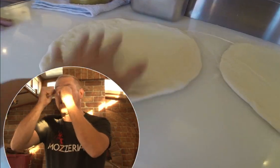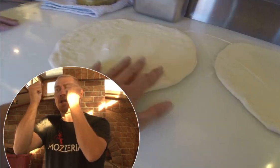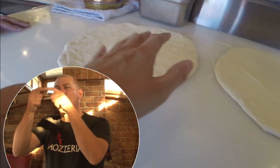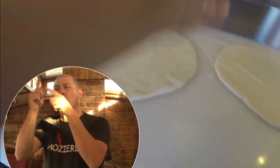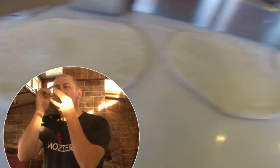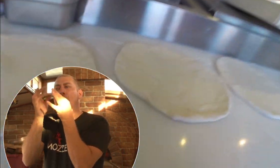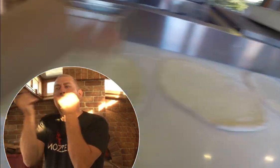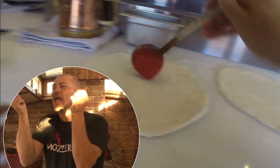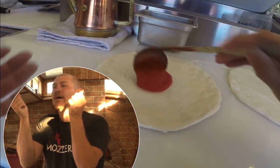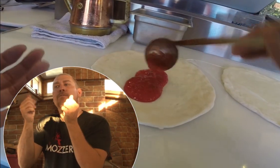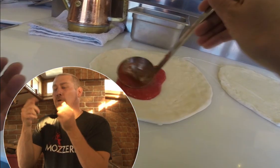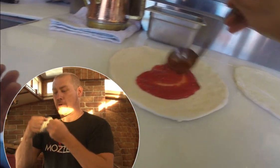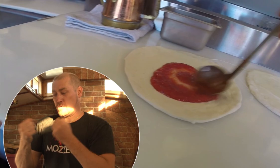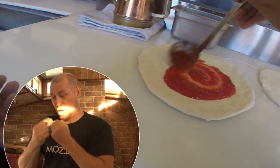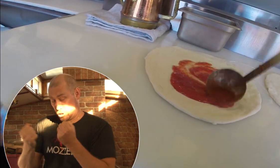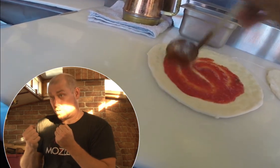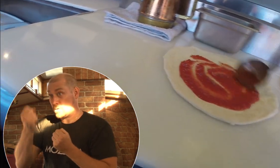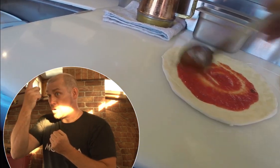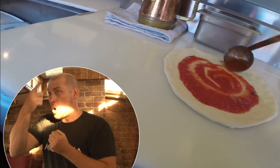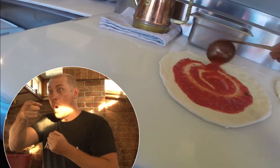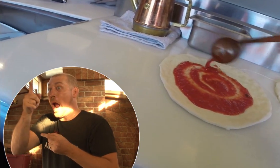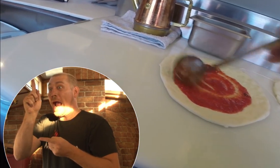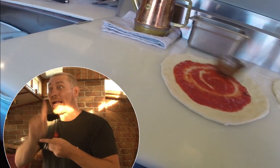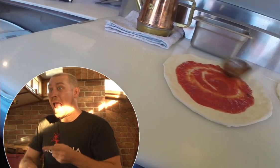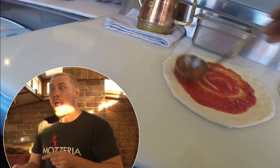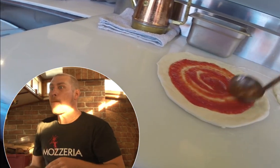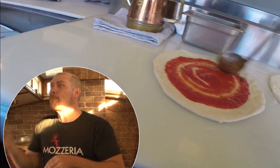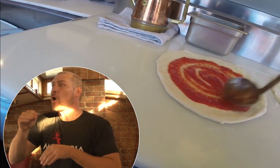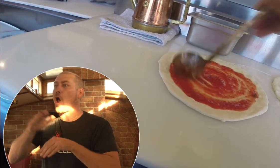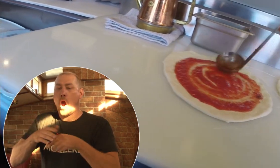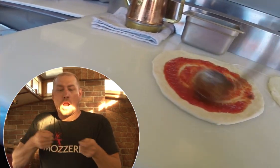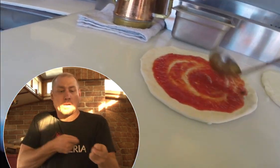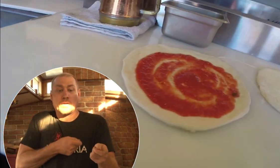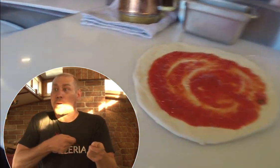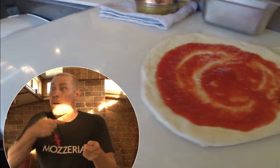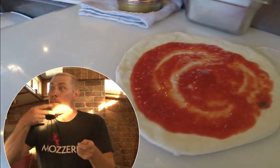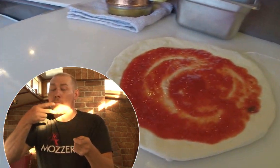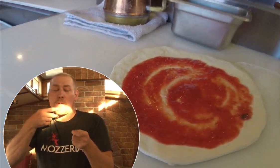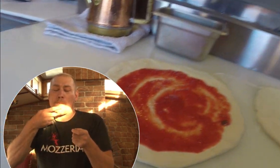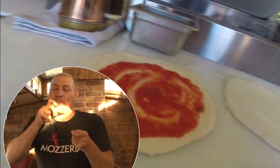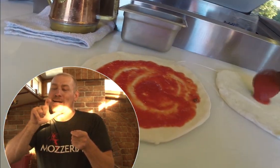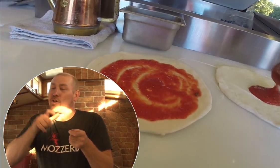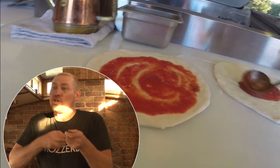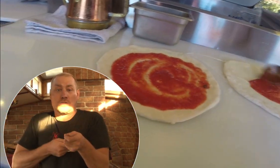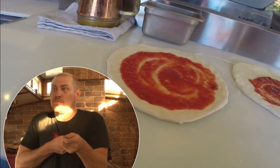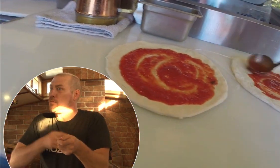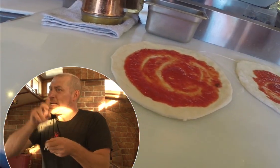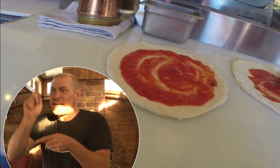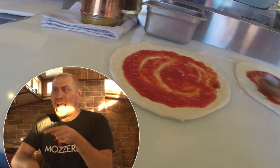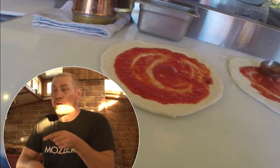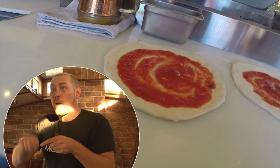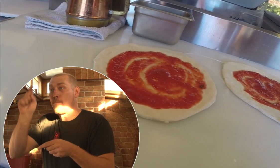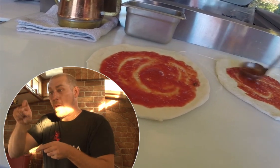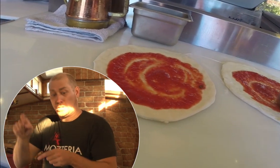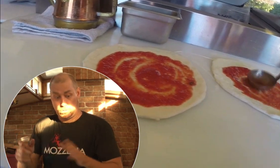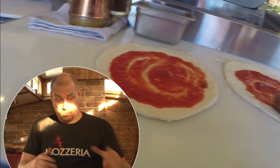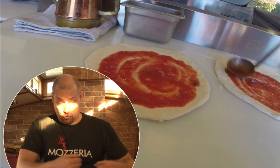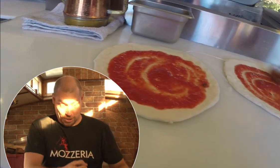If we did it in the air it wouldn’t come out as thin as stretching it on the table. We can’t put it on the peeler.